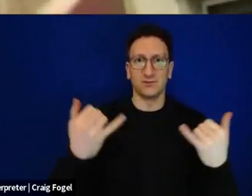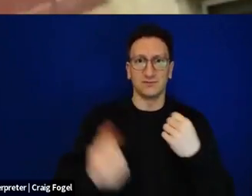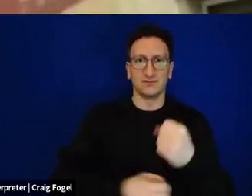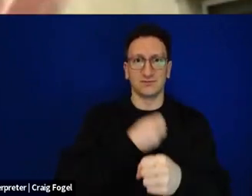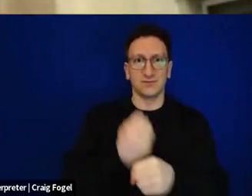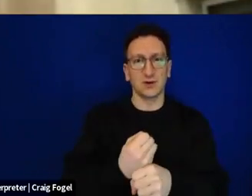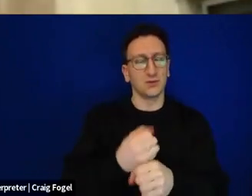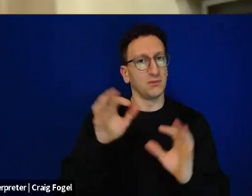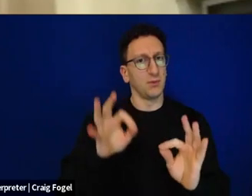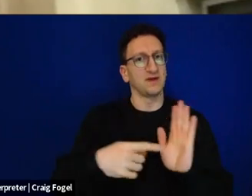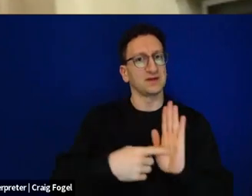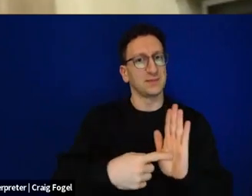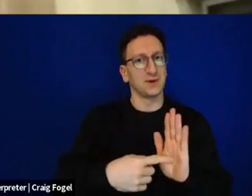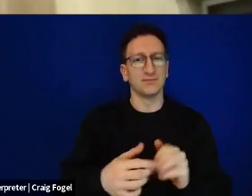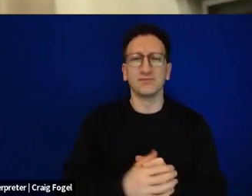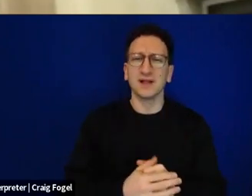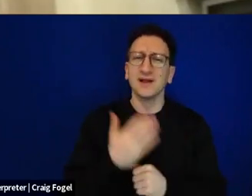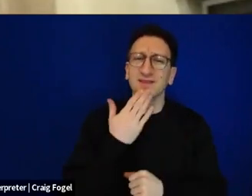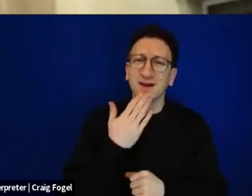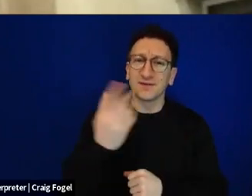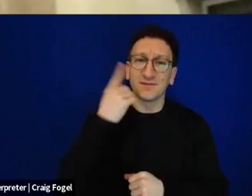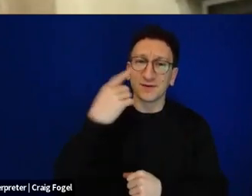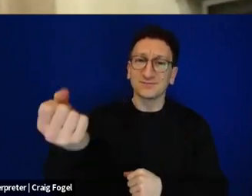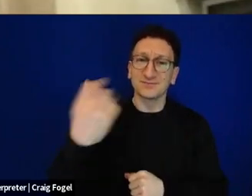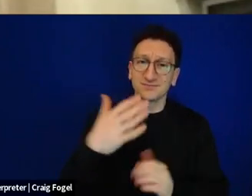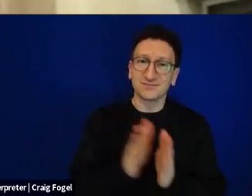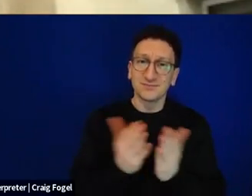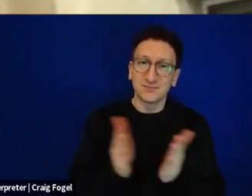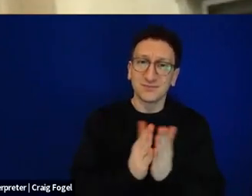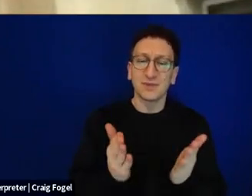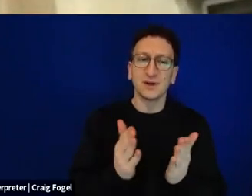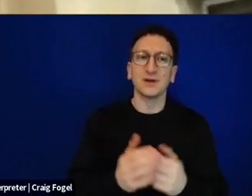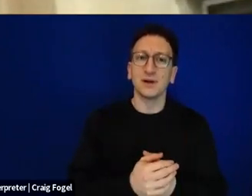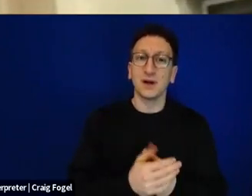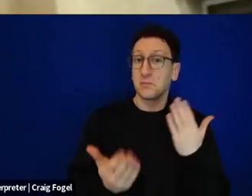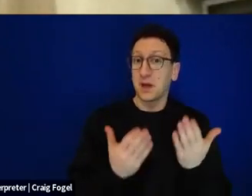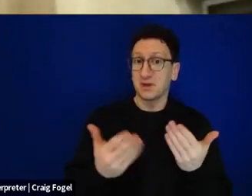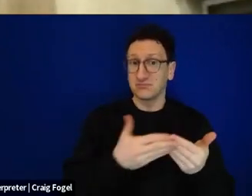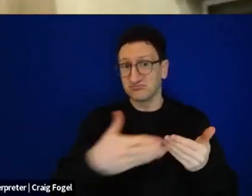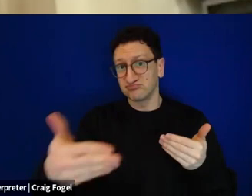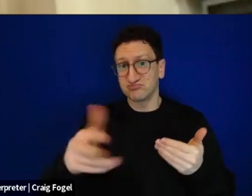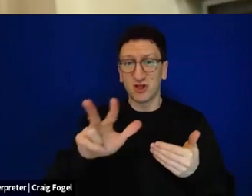So I thank you for the copy that you gifted to me. And I want to ask you to please describe that to us now in the 35 minutes or so that we have together with you.